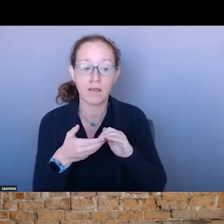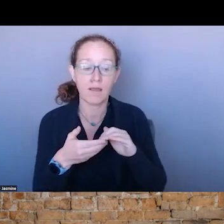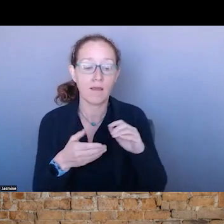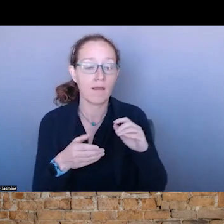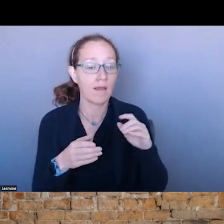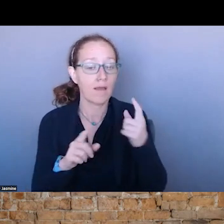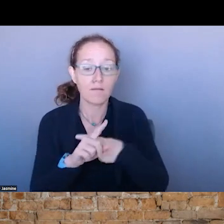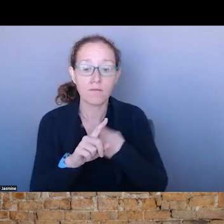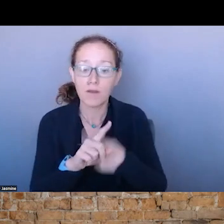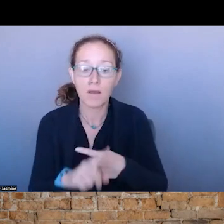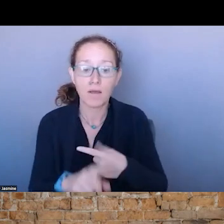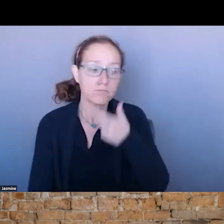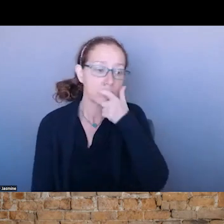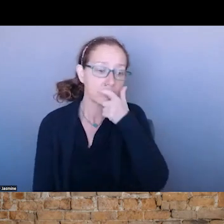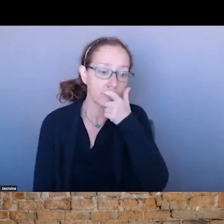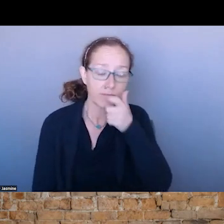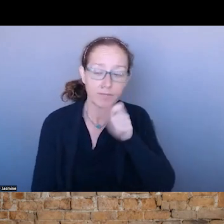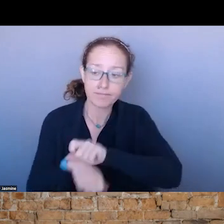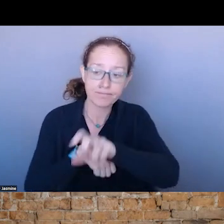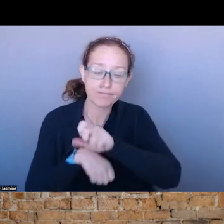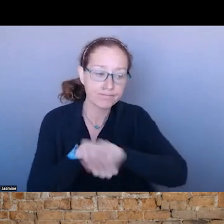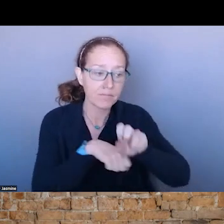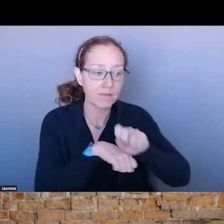ENFORCEMENT COMMUNITY IS HUGE. WE ARE DIVERTING MANY CALLS OUT